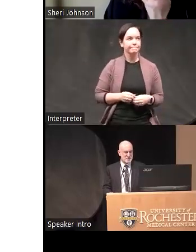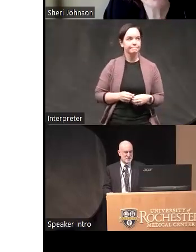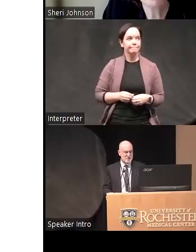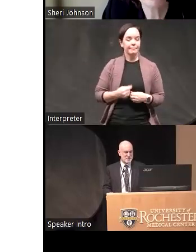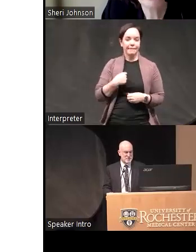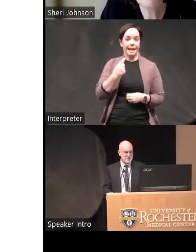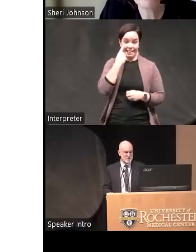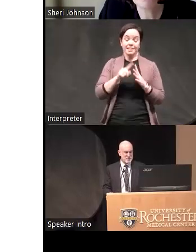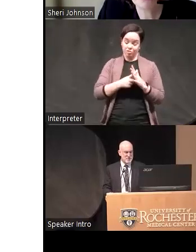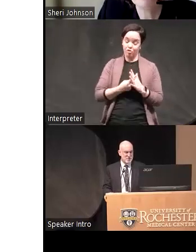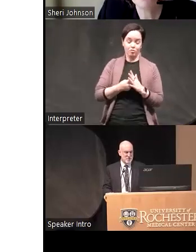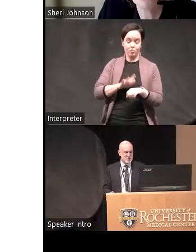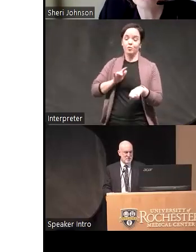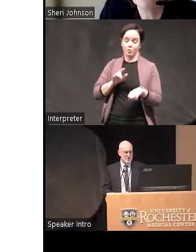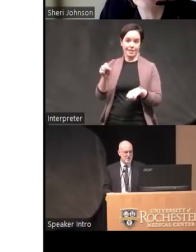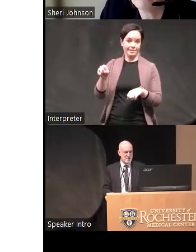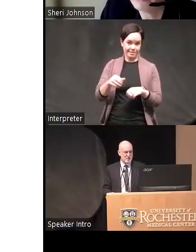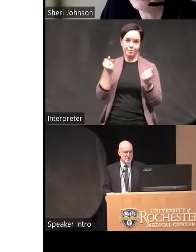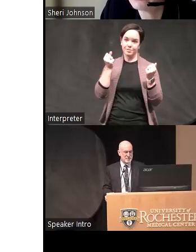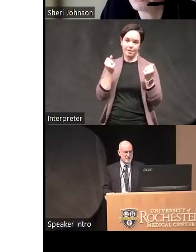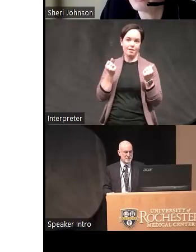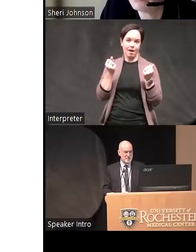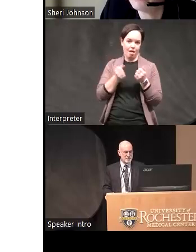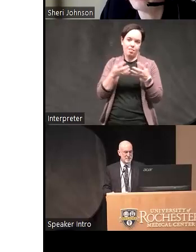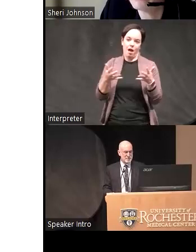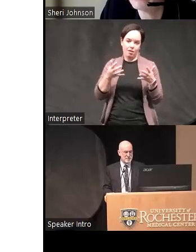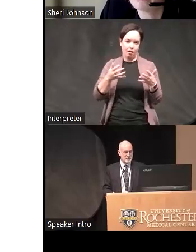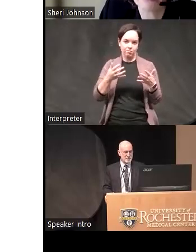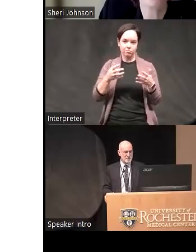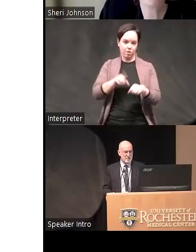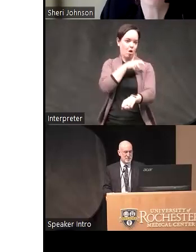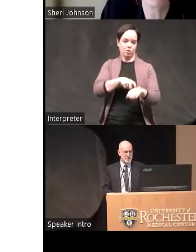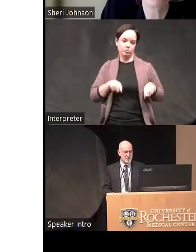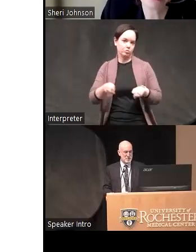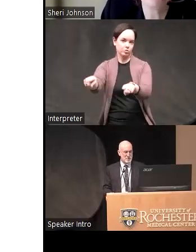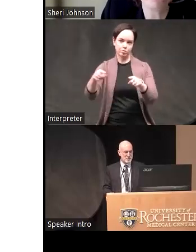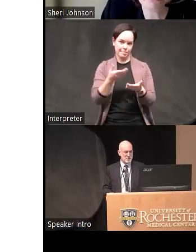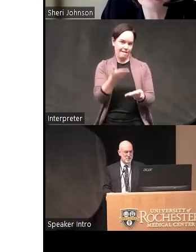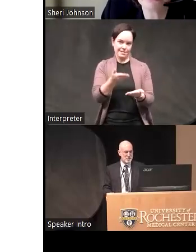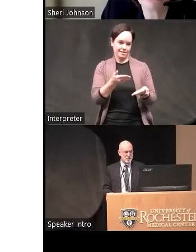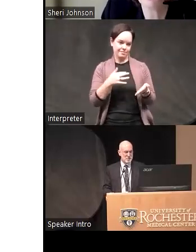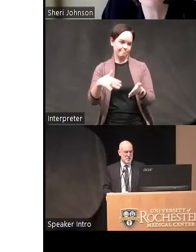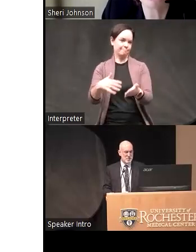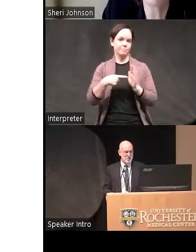early there's a lot of longitudinal evidence um and it's genetically influenced so it is